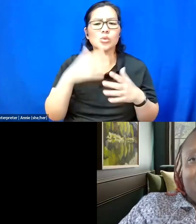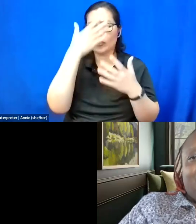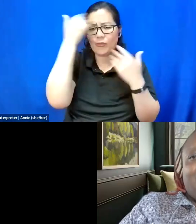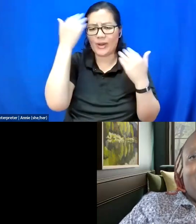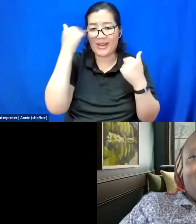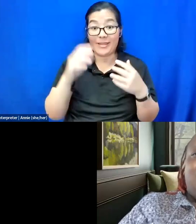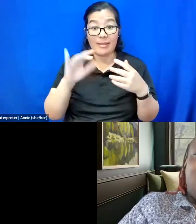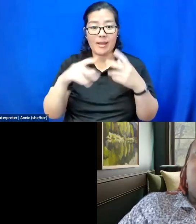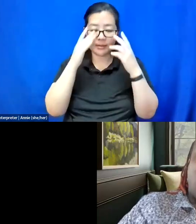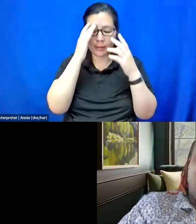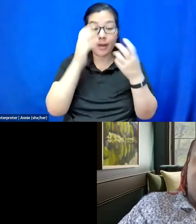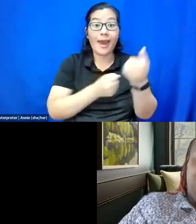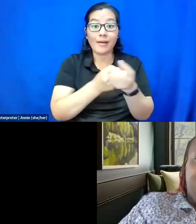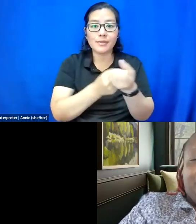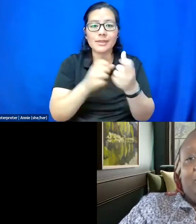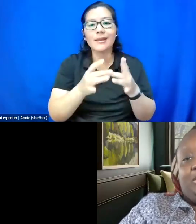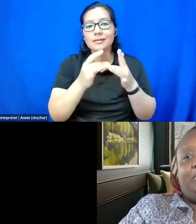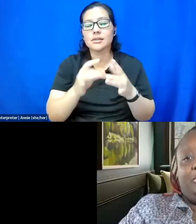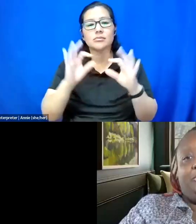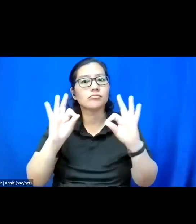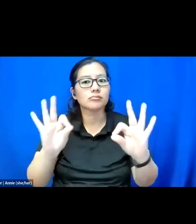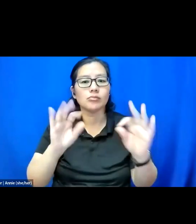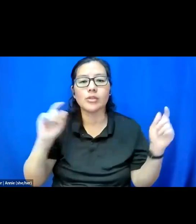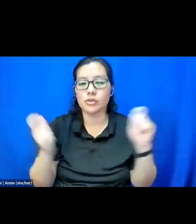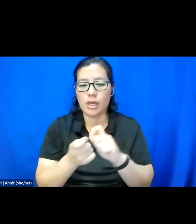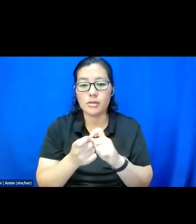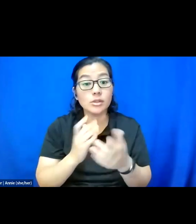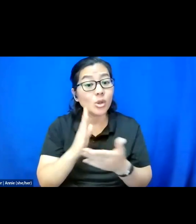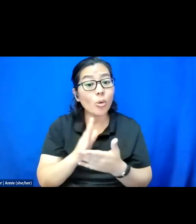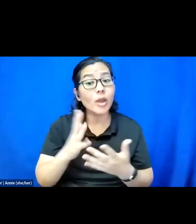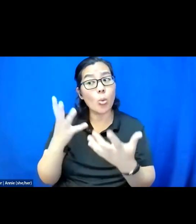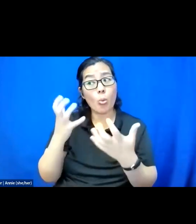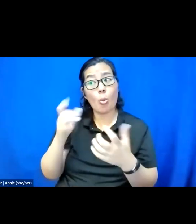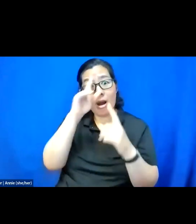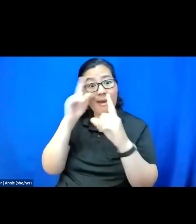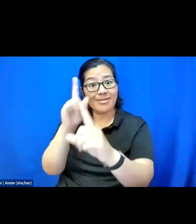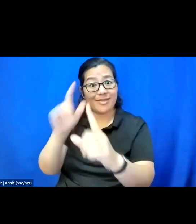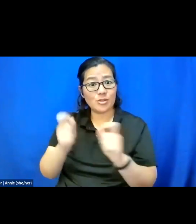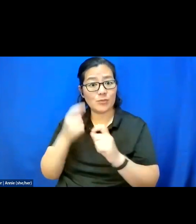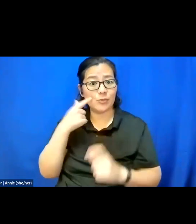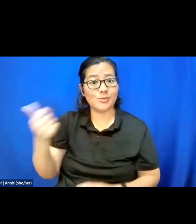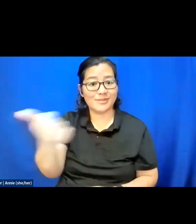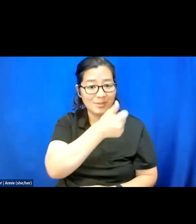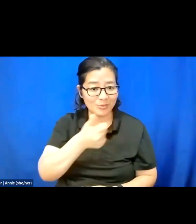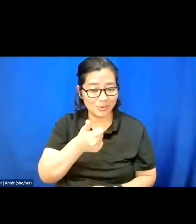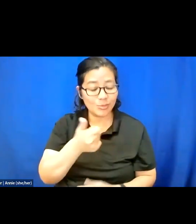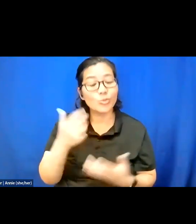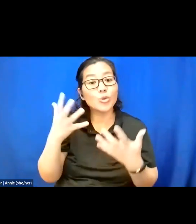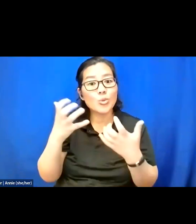And it's OK to want that change for yourself too, to want minds and ideas and perceptions